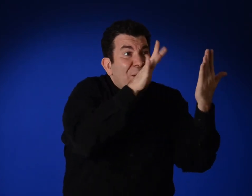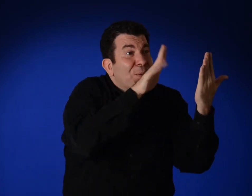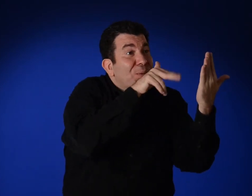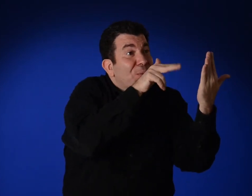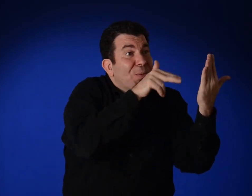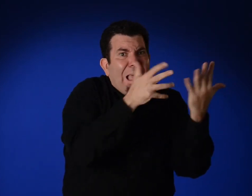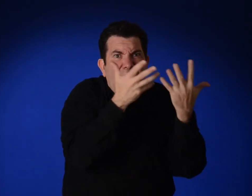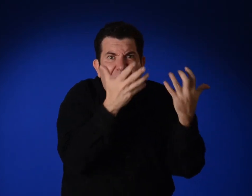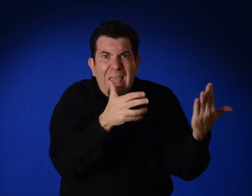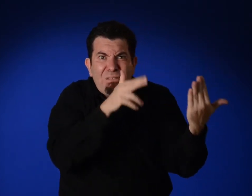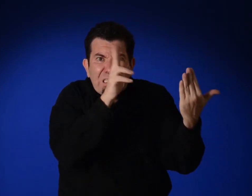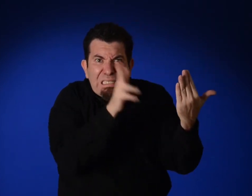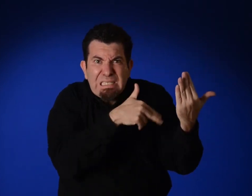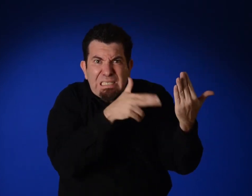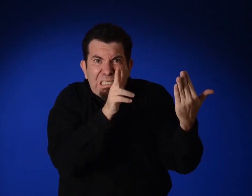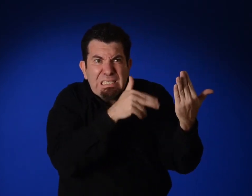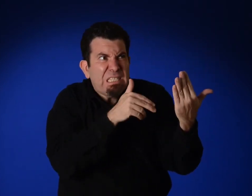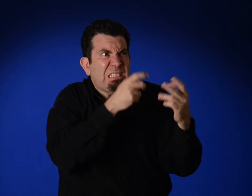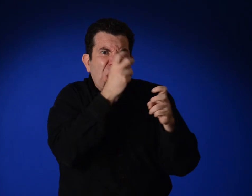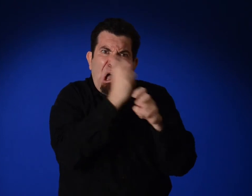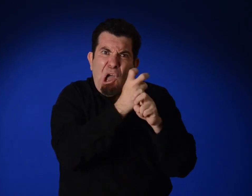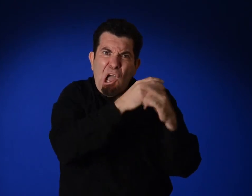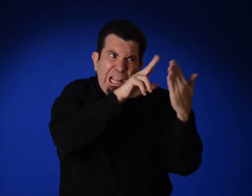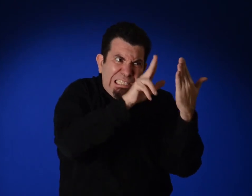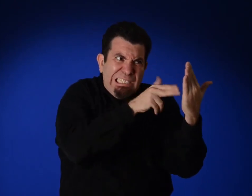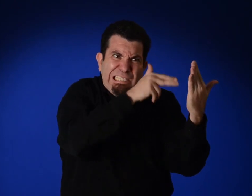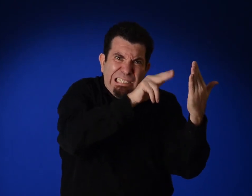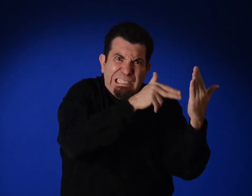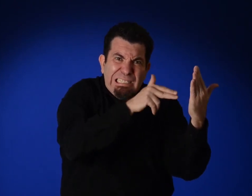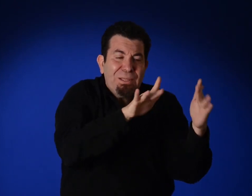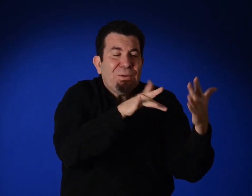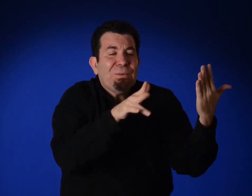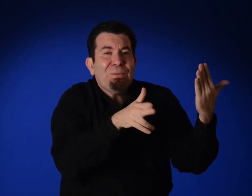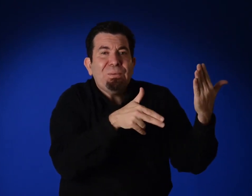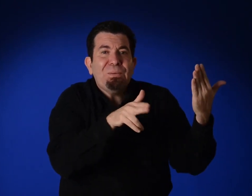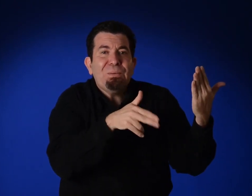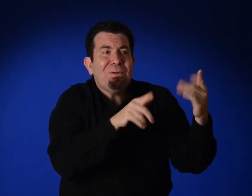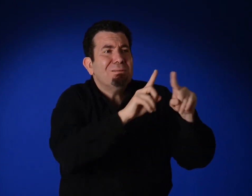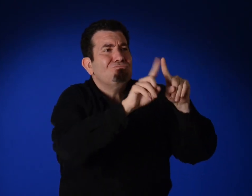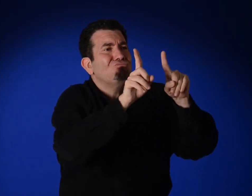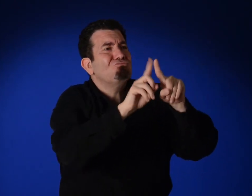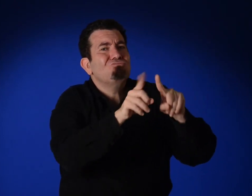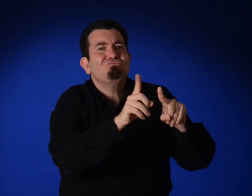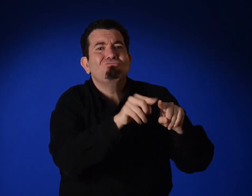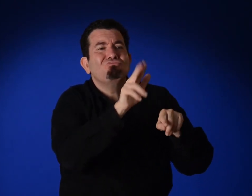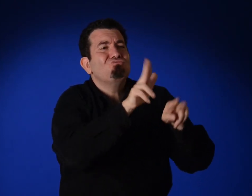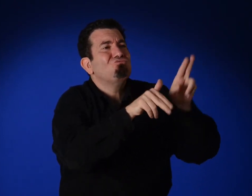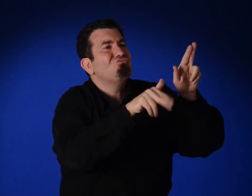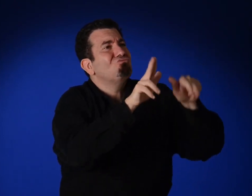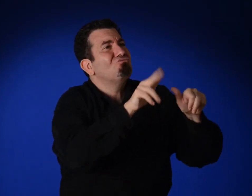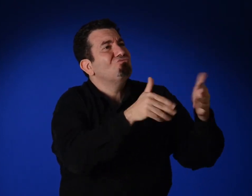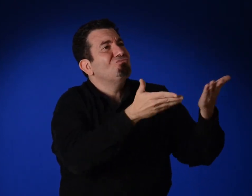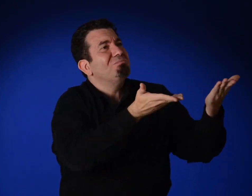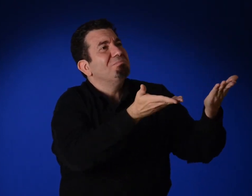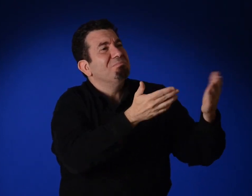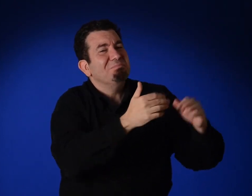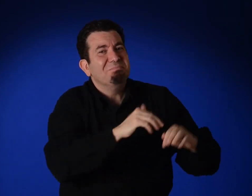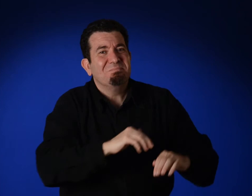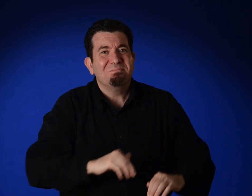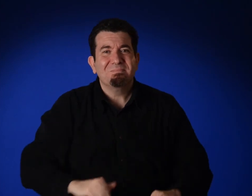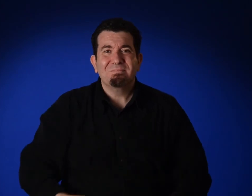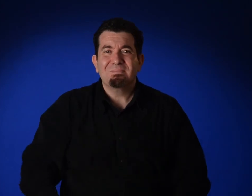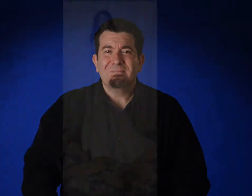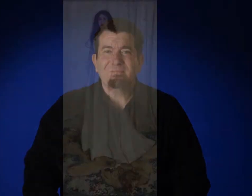You can see light and heavy strokes, hard and soft strokes.